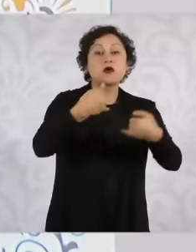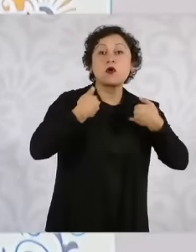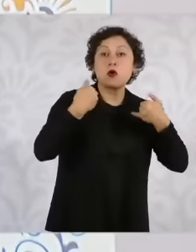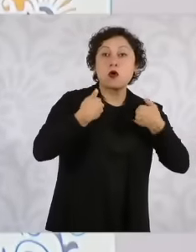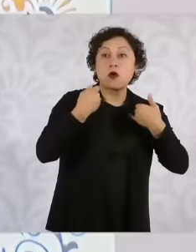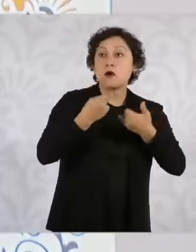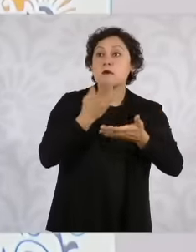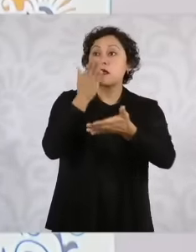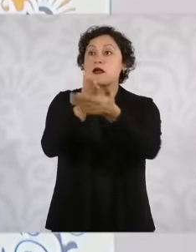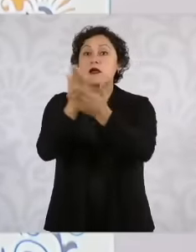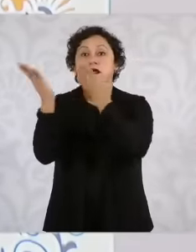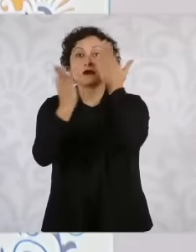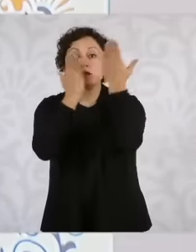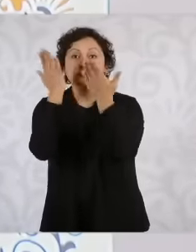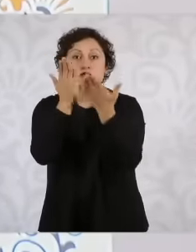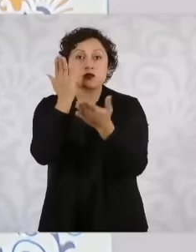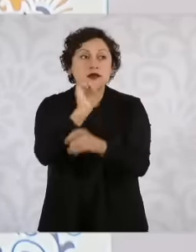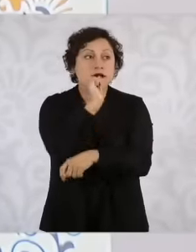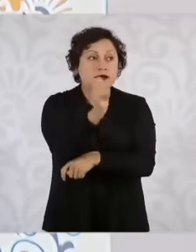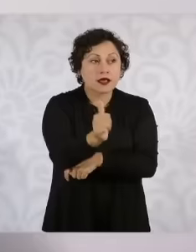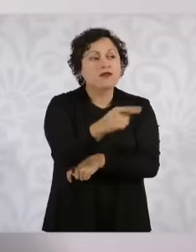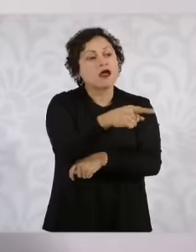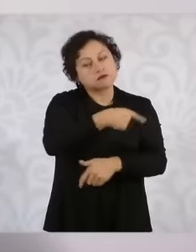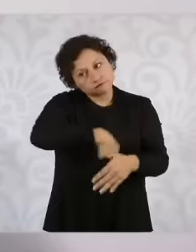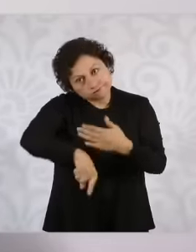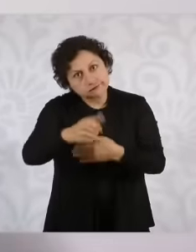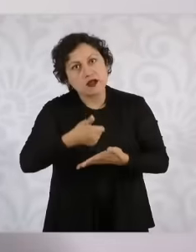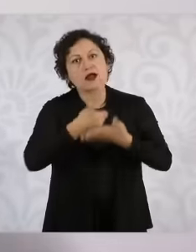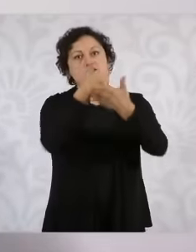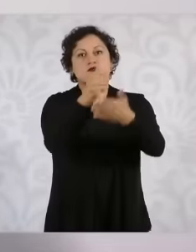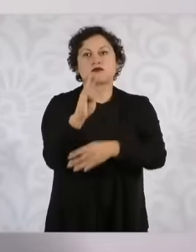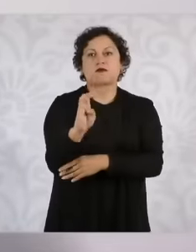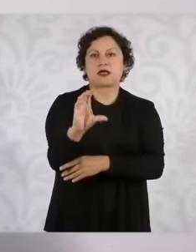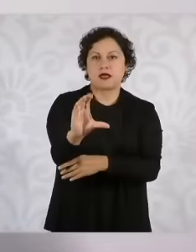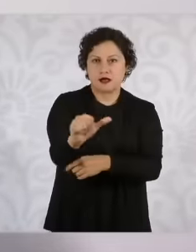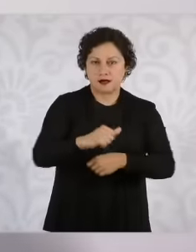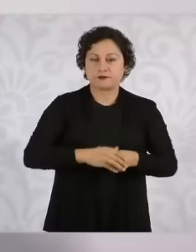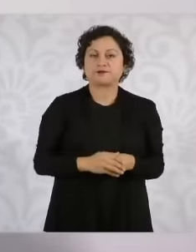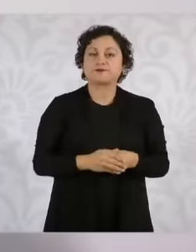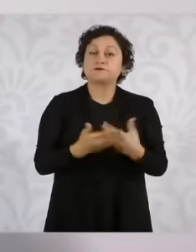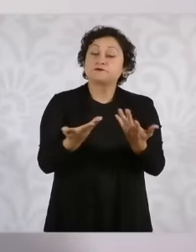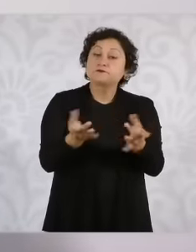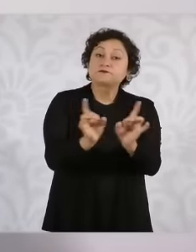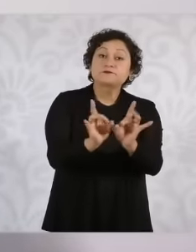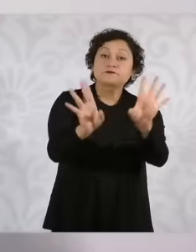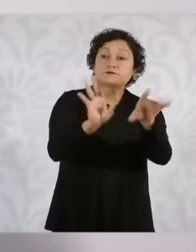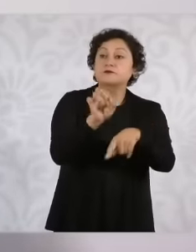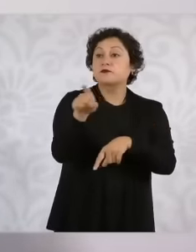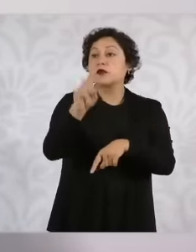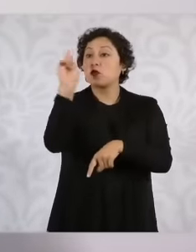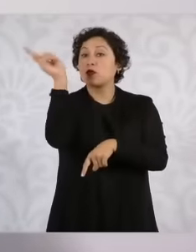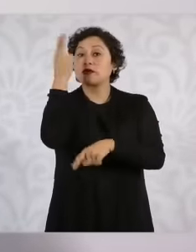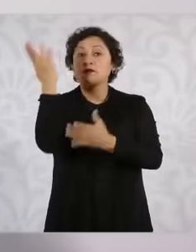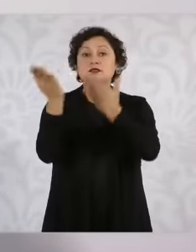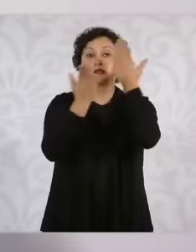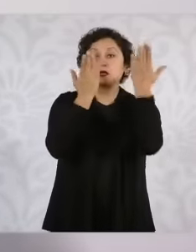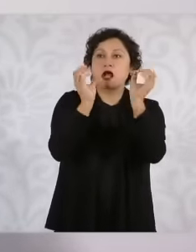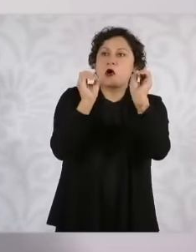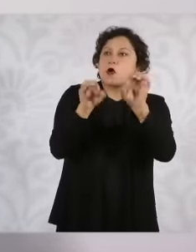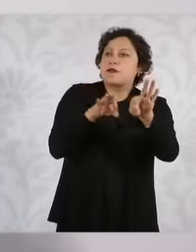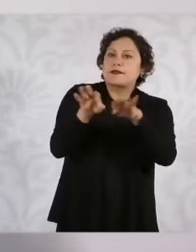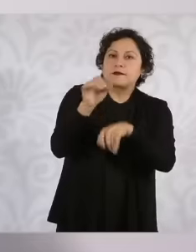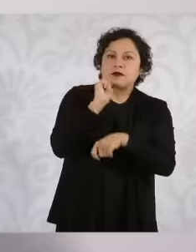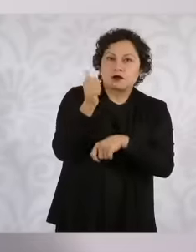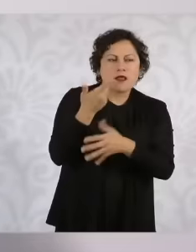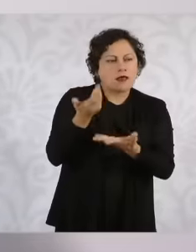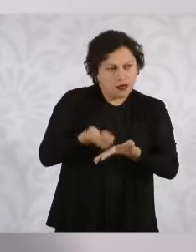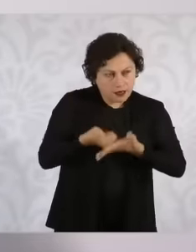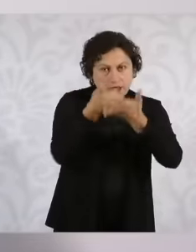high school with the scholarship if you do not have a university or did not have a job, we would find you a job. That is to